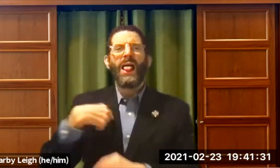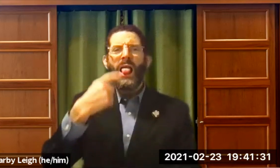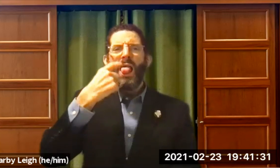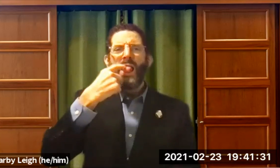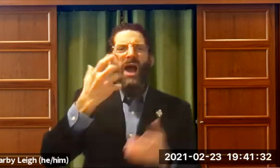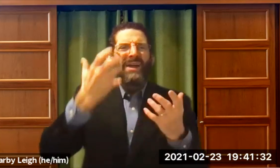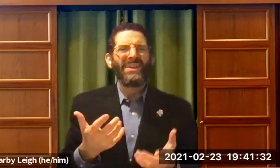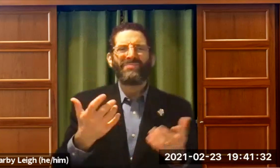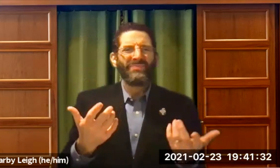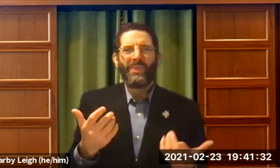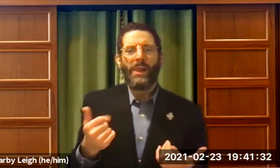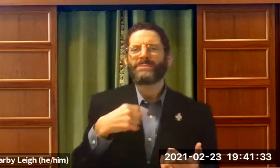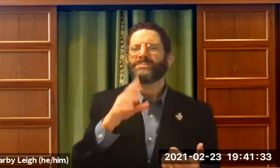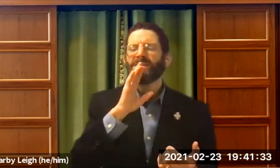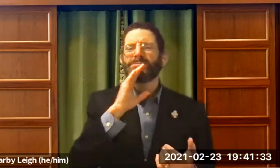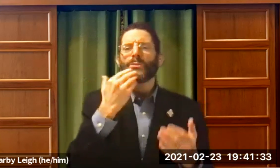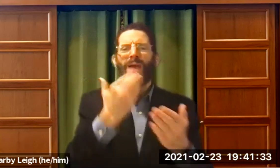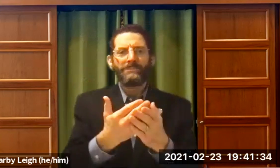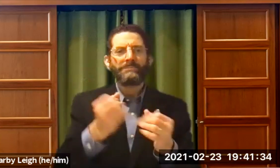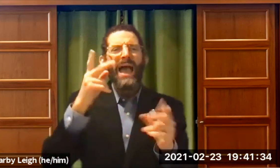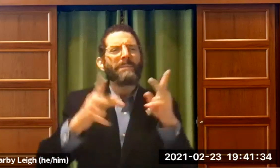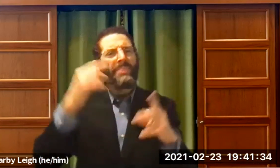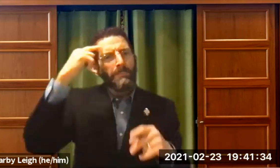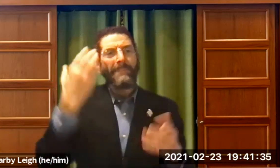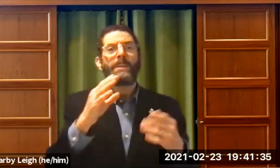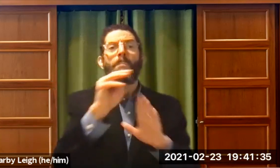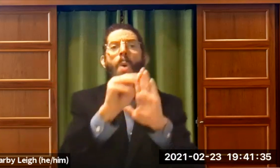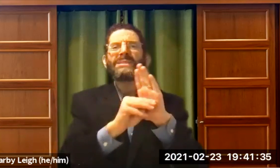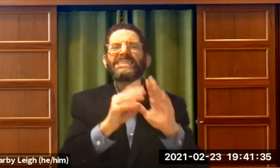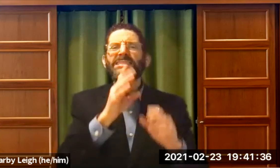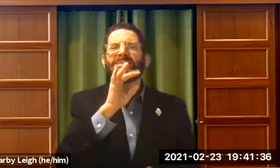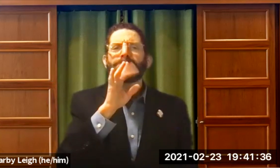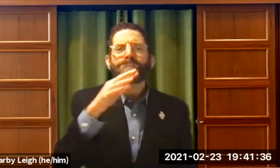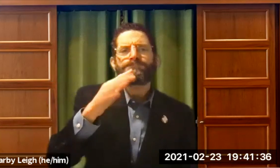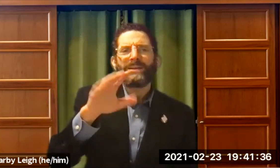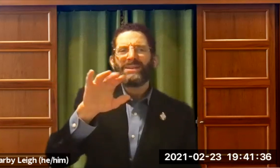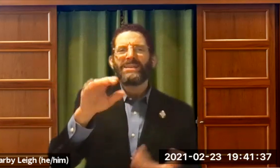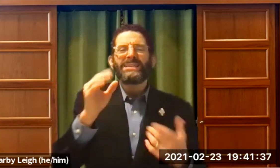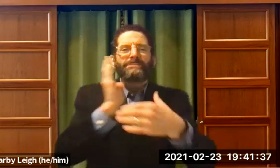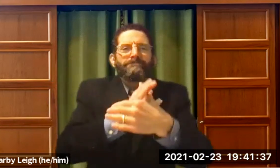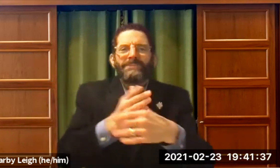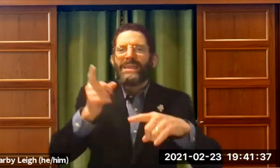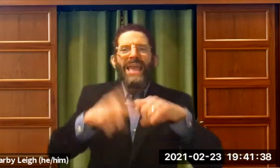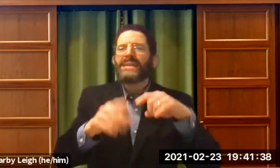. I have a heavy tongue. A kavol lashon. Moses said I don't speak well.